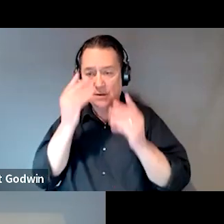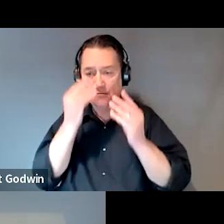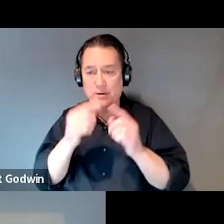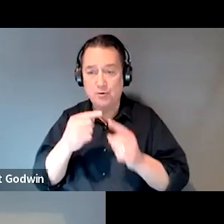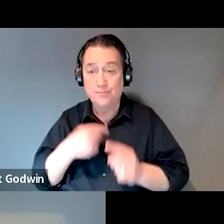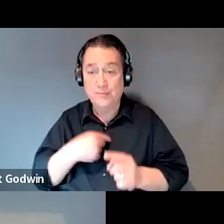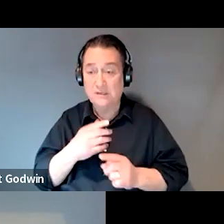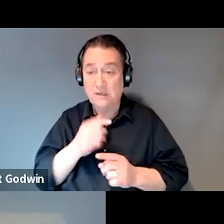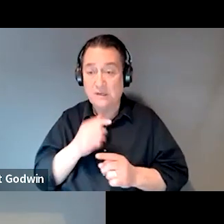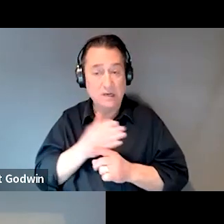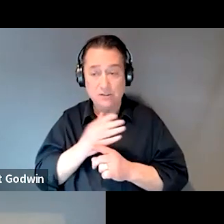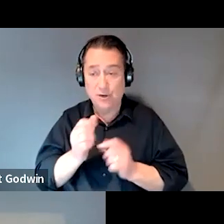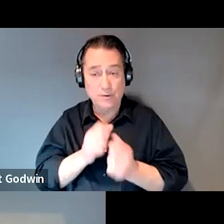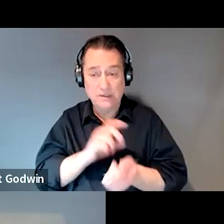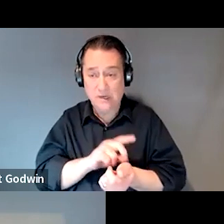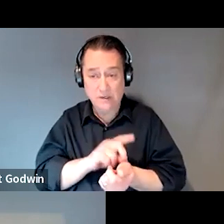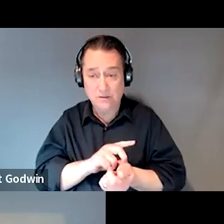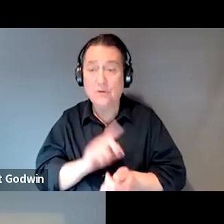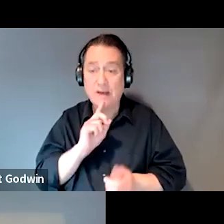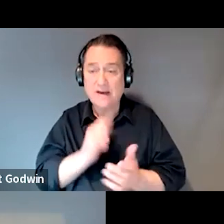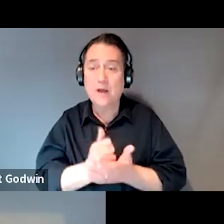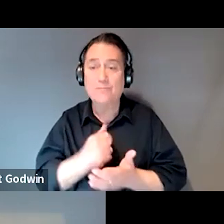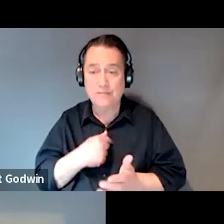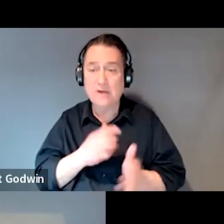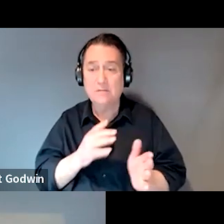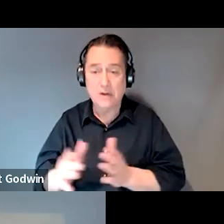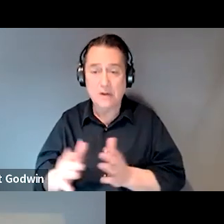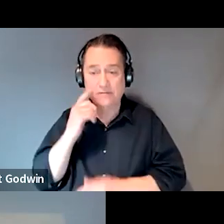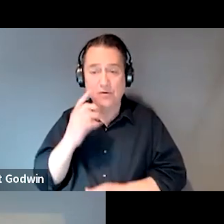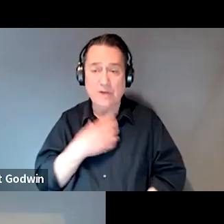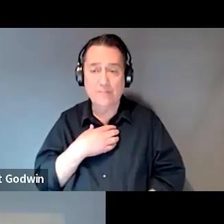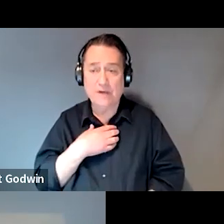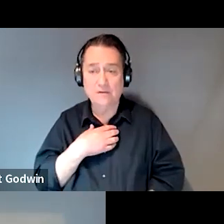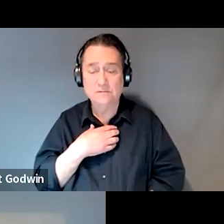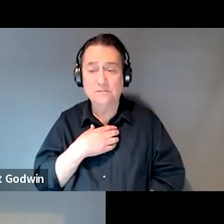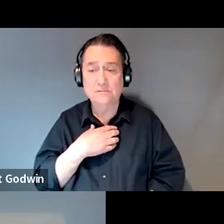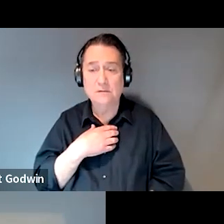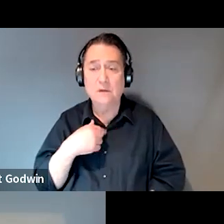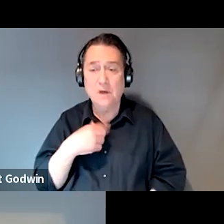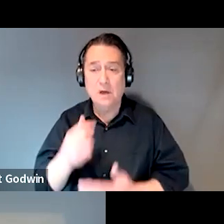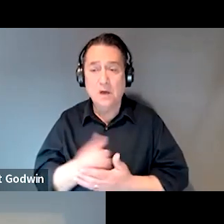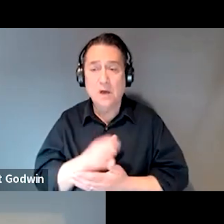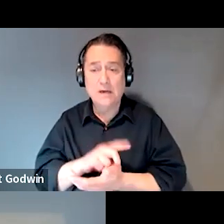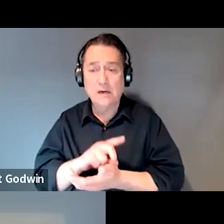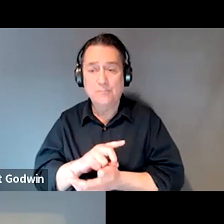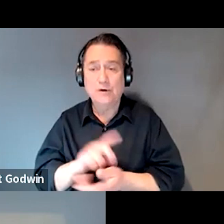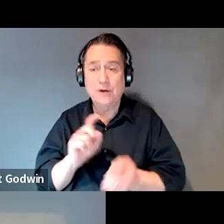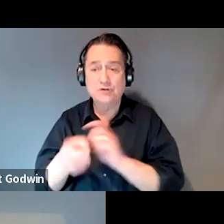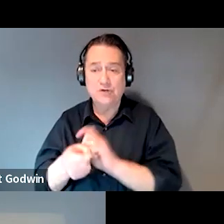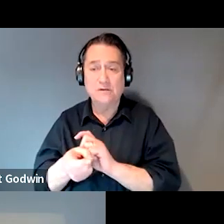So that helped me plan for the appeal in that I got a provider switch to someone